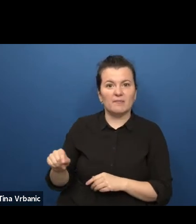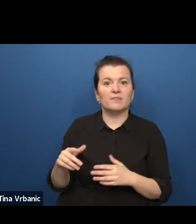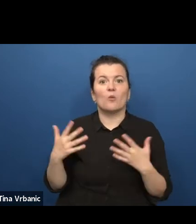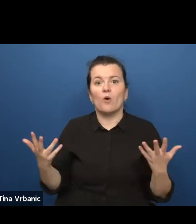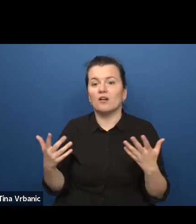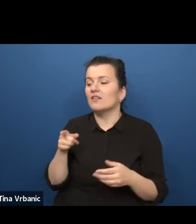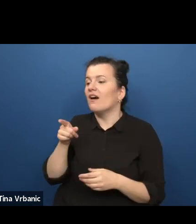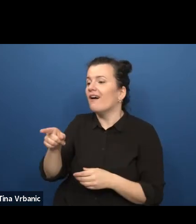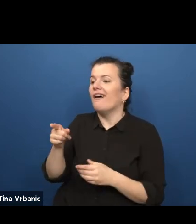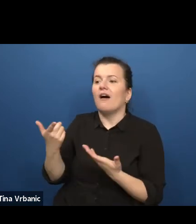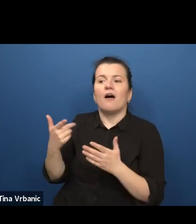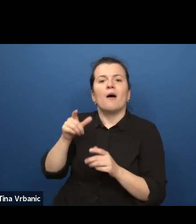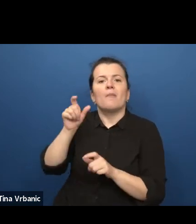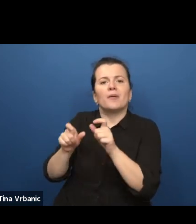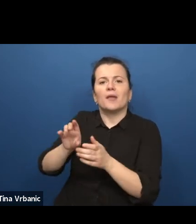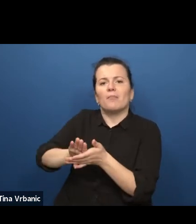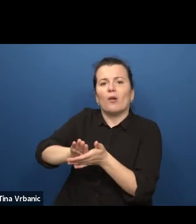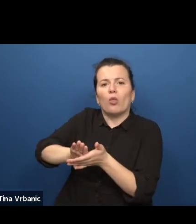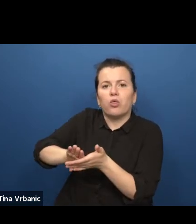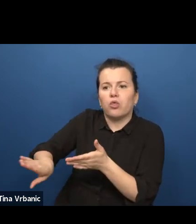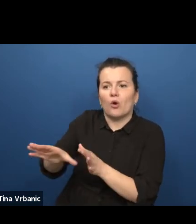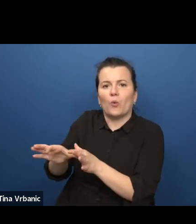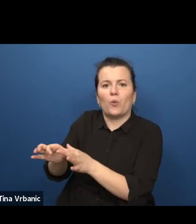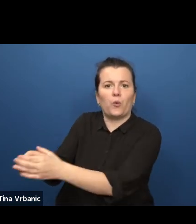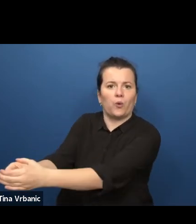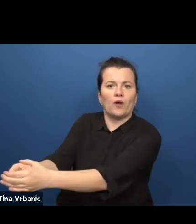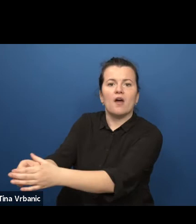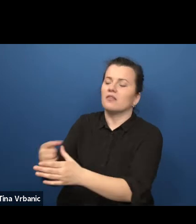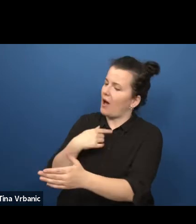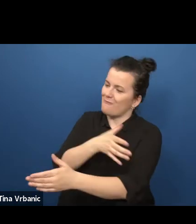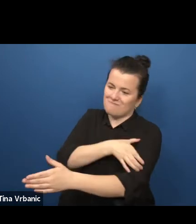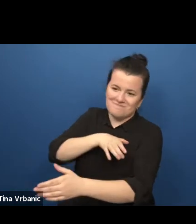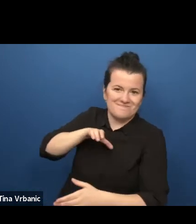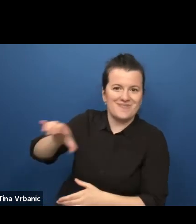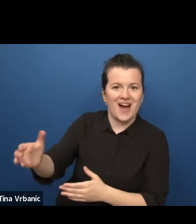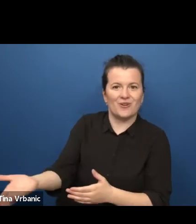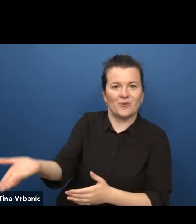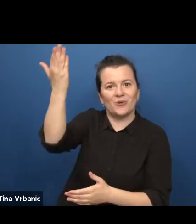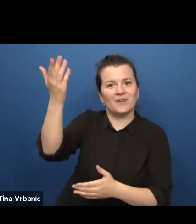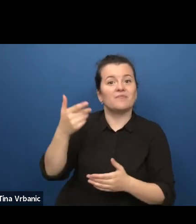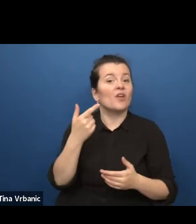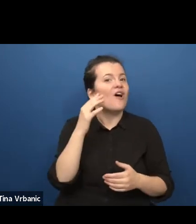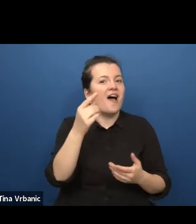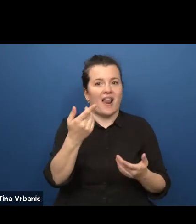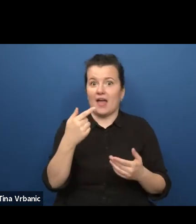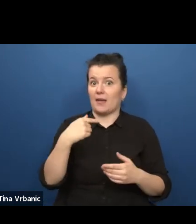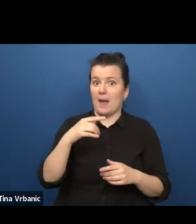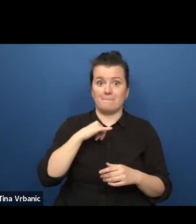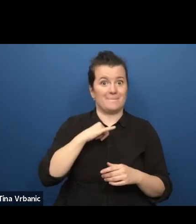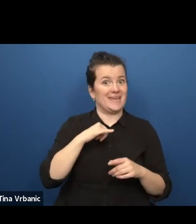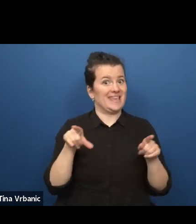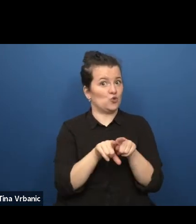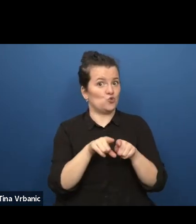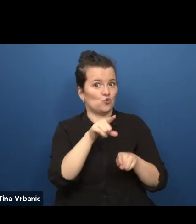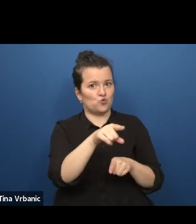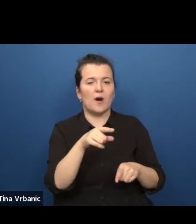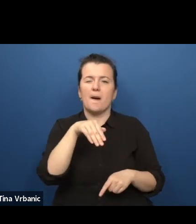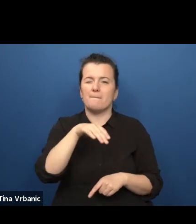global movements like Me Too and Black Lives Matter, national movements like Decolonize the Museum